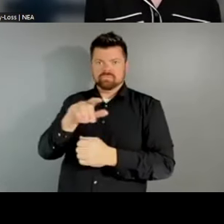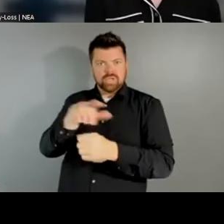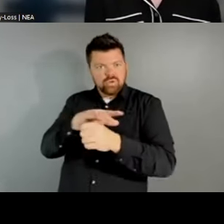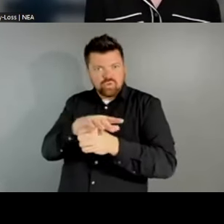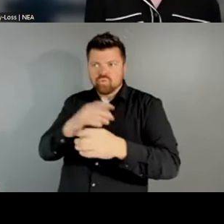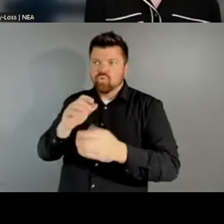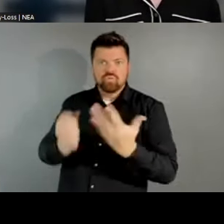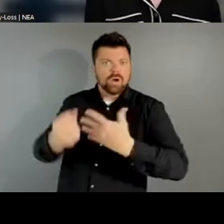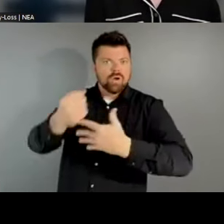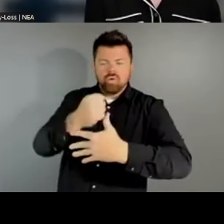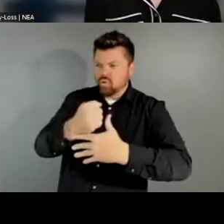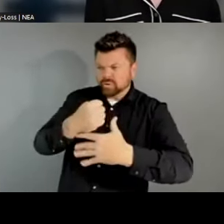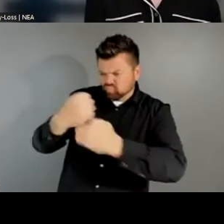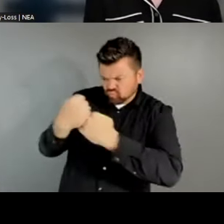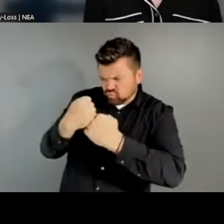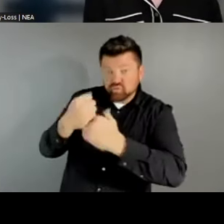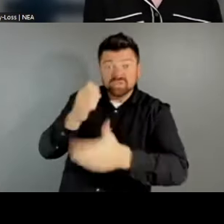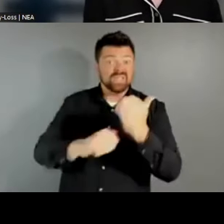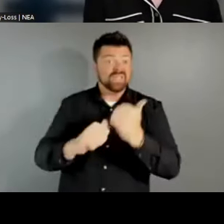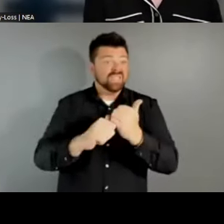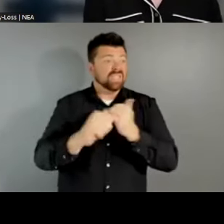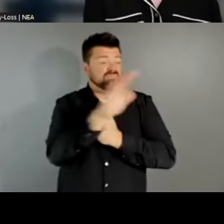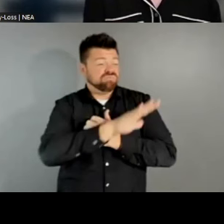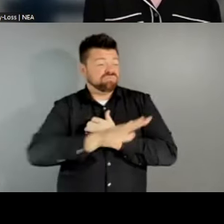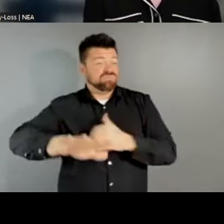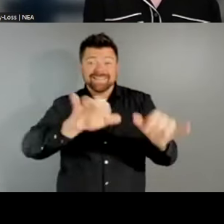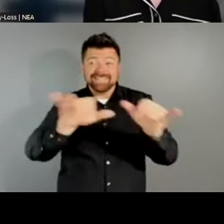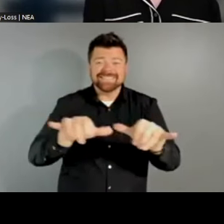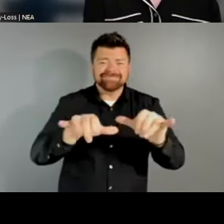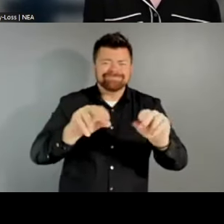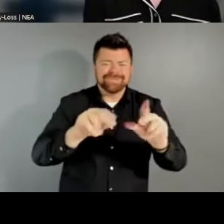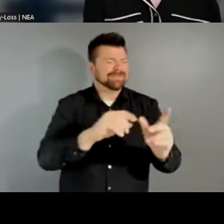and region is going to have specific requirements. So Randy, to the question,